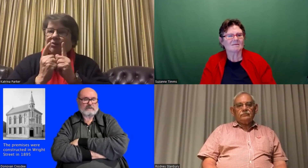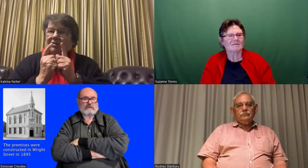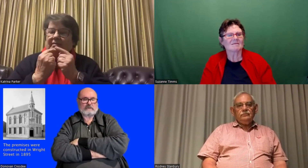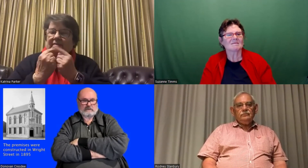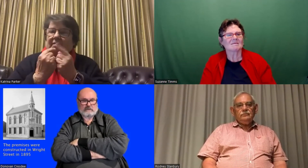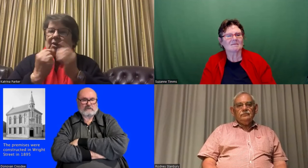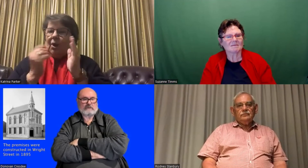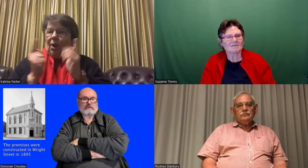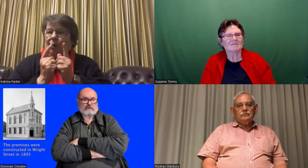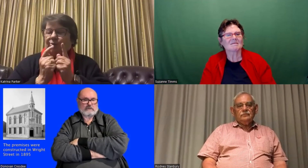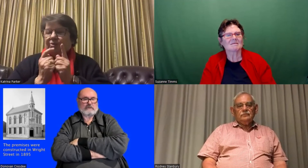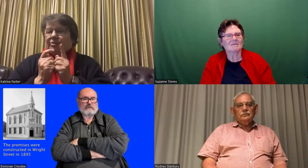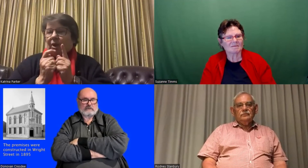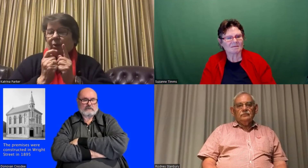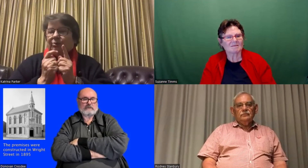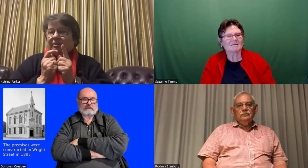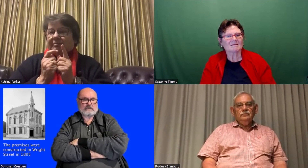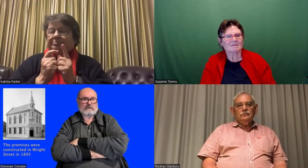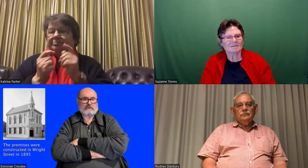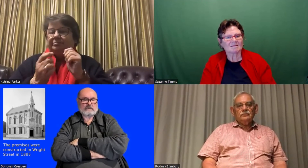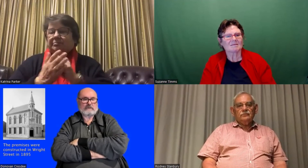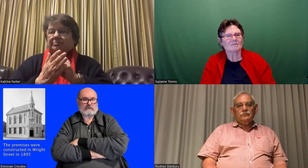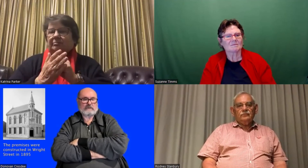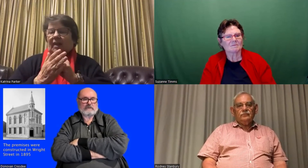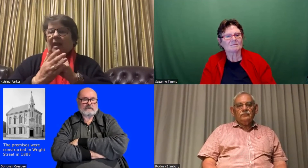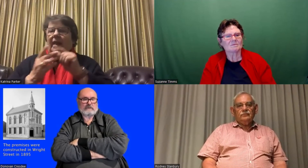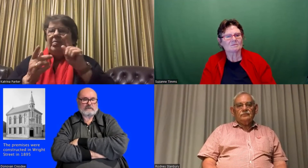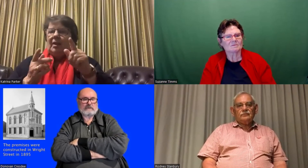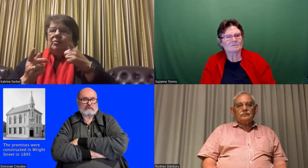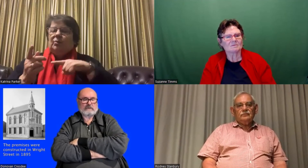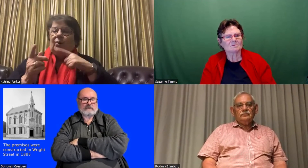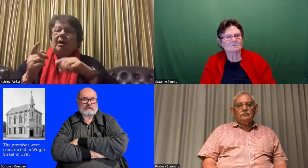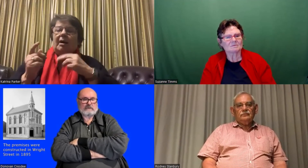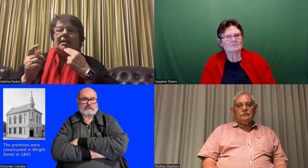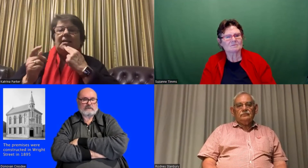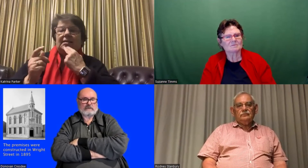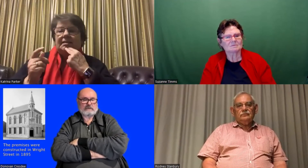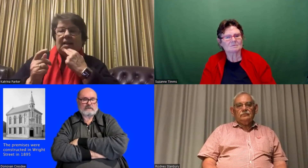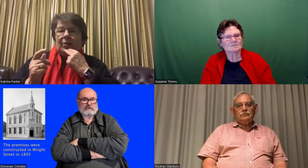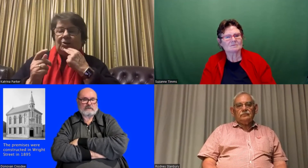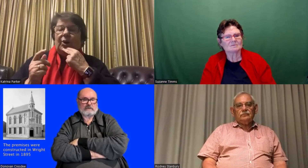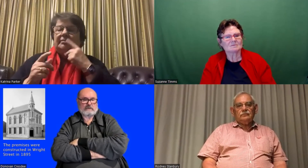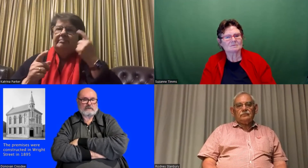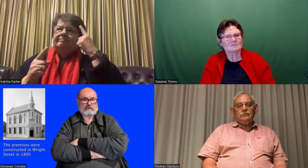was quite close to the Townsend house campus. So they would congregate there to